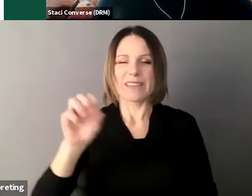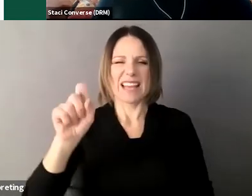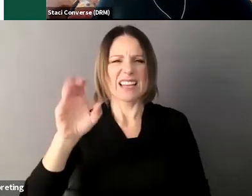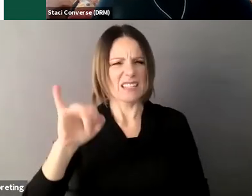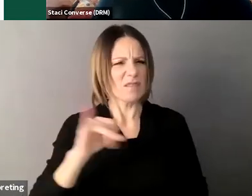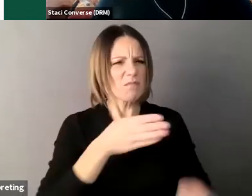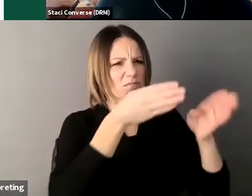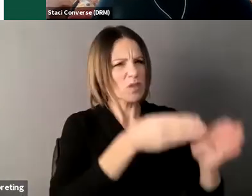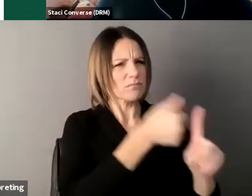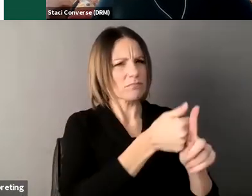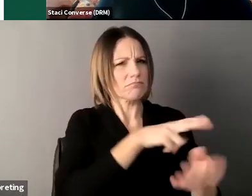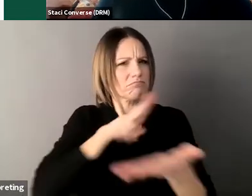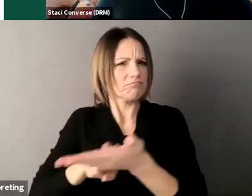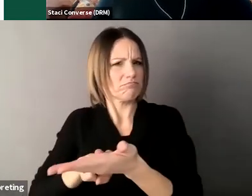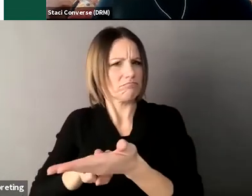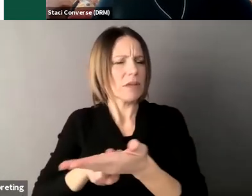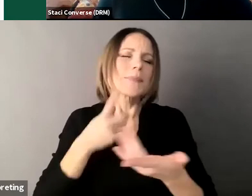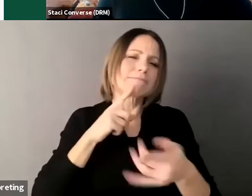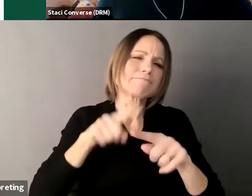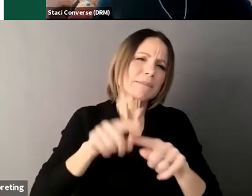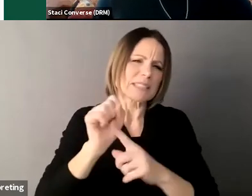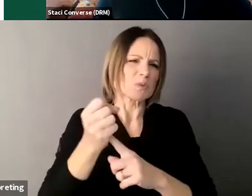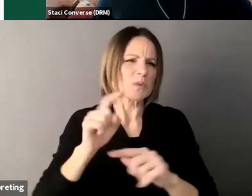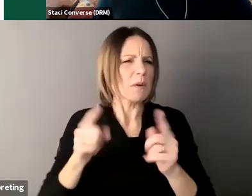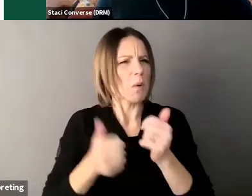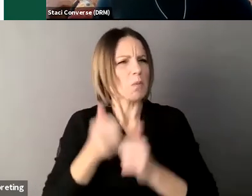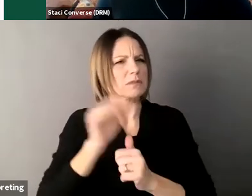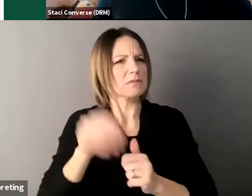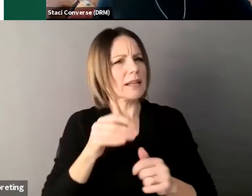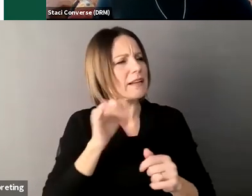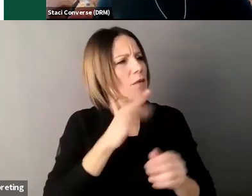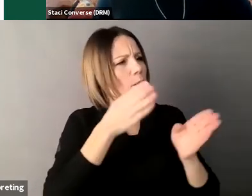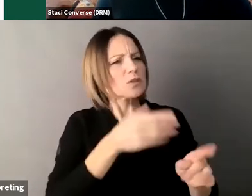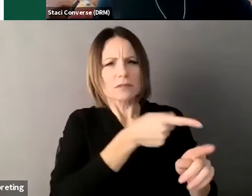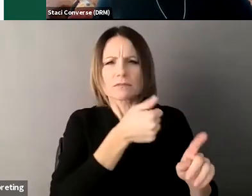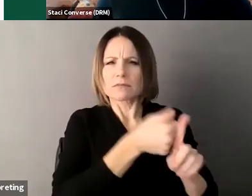I suppose it could look different but generally it would be the person that would be signing awesome